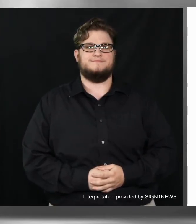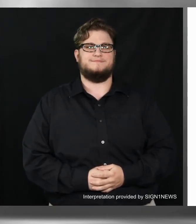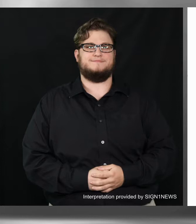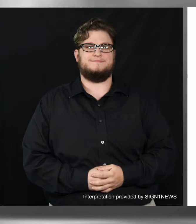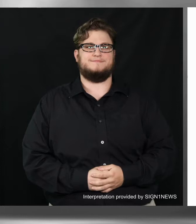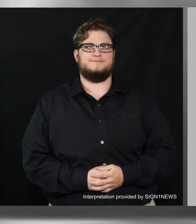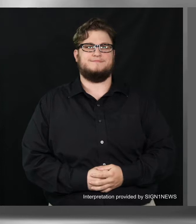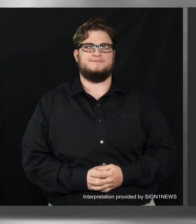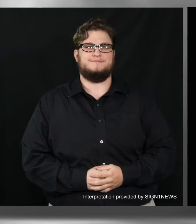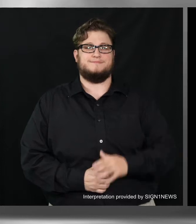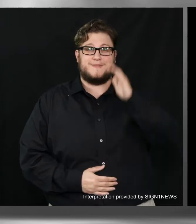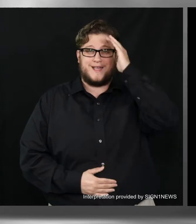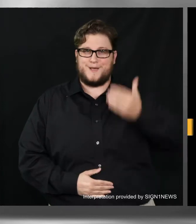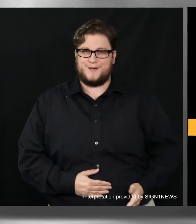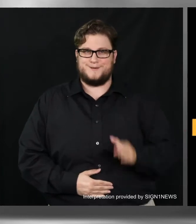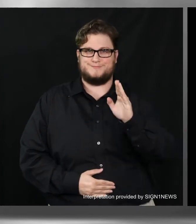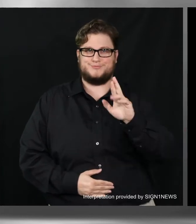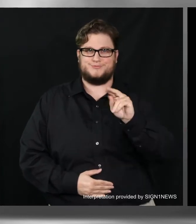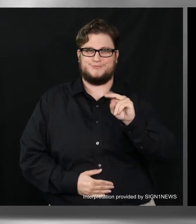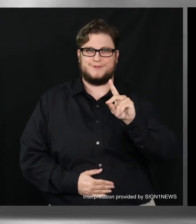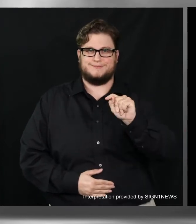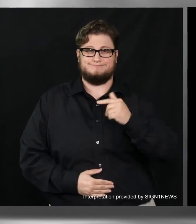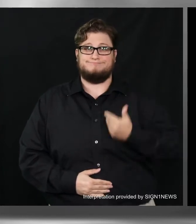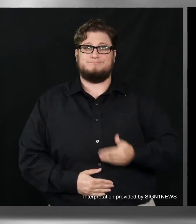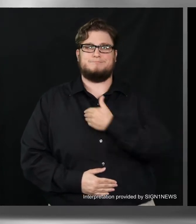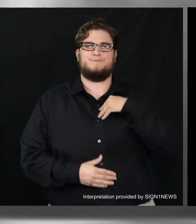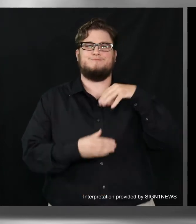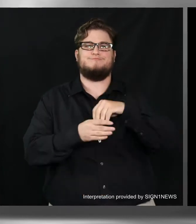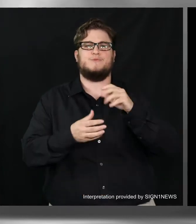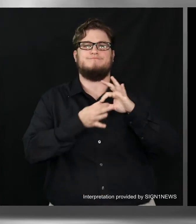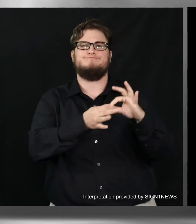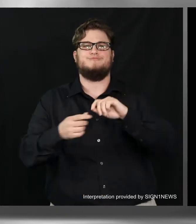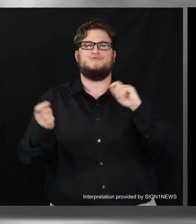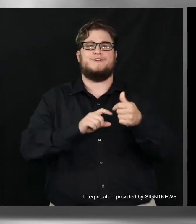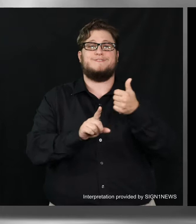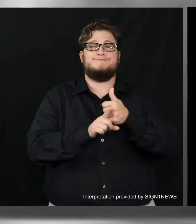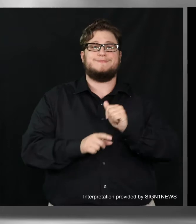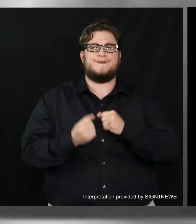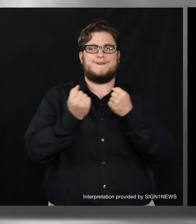Hello. I'm Brandt and I'm a member of Uniting for Change a grassroots self-advocacy network